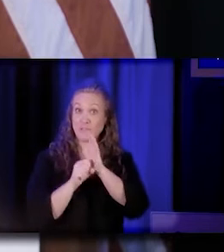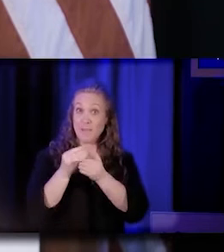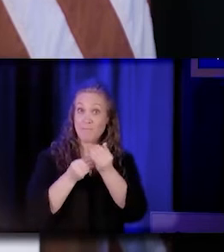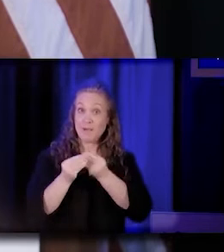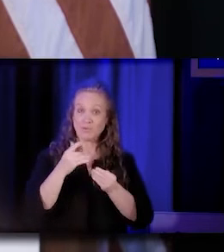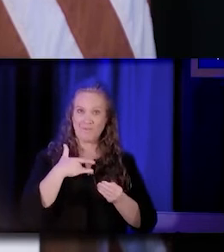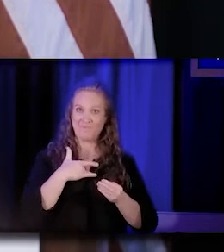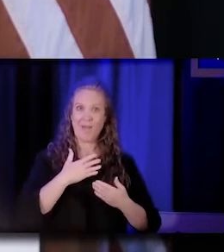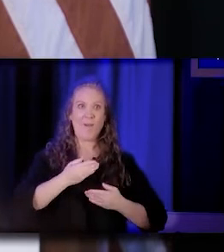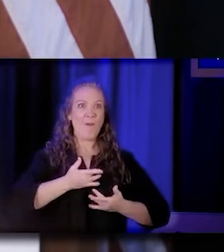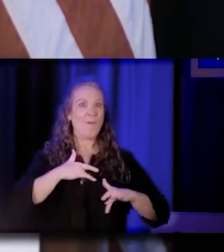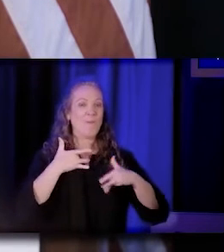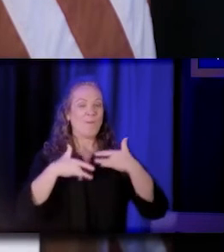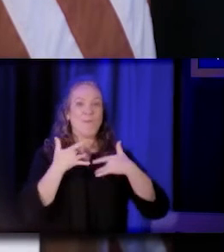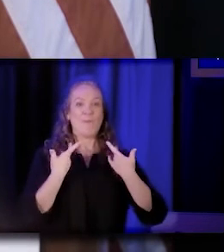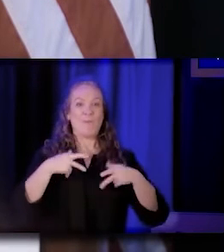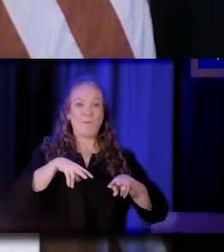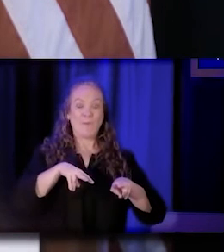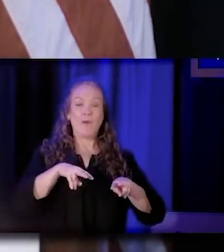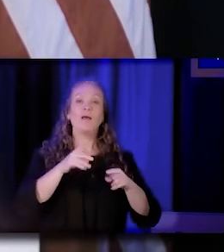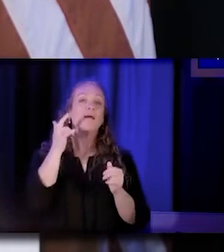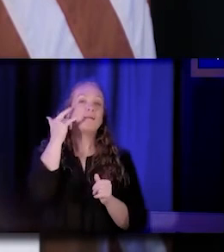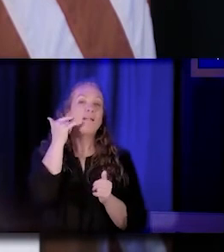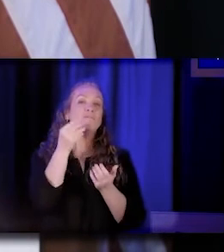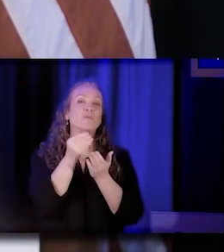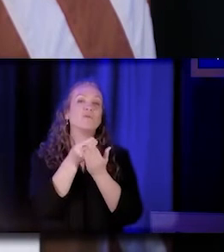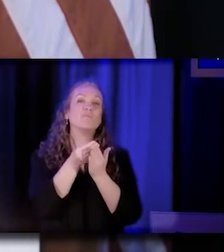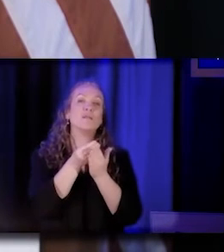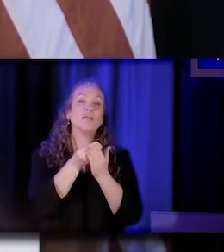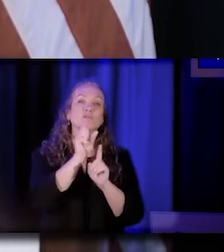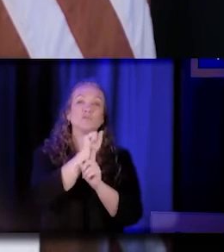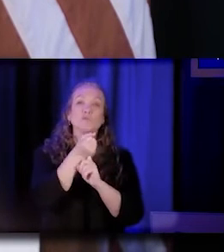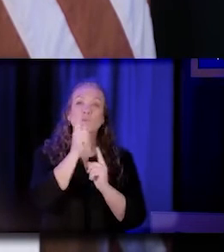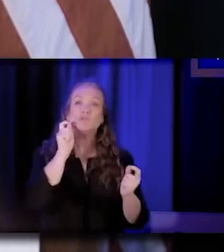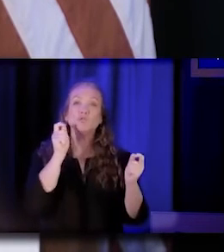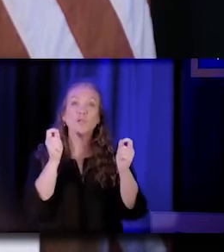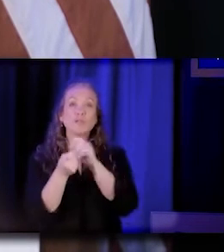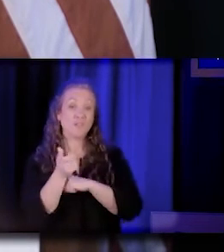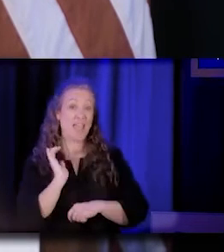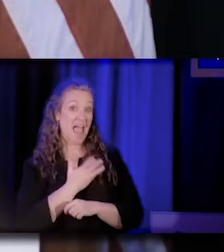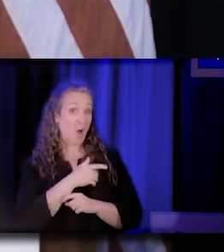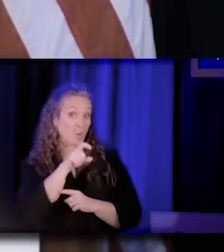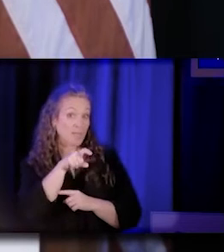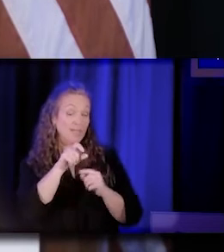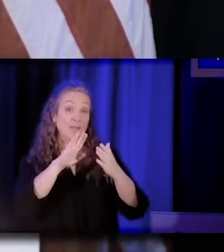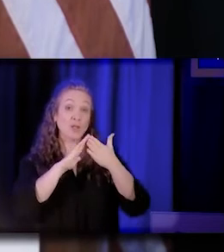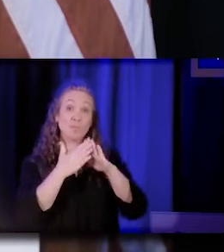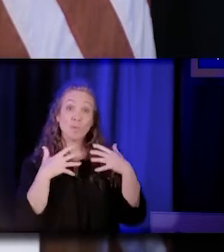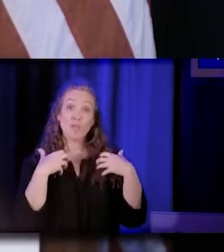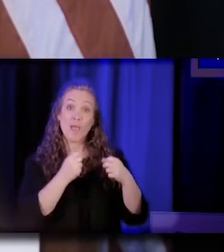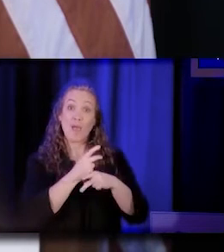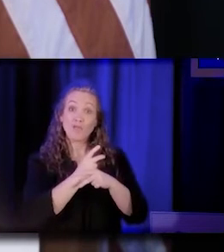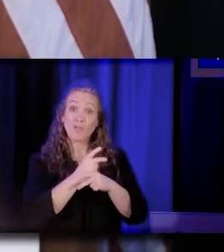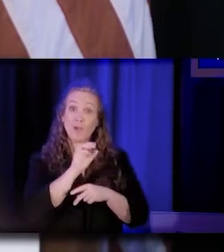While California's financial situation has changed, the need for community health workers, Promotores, and community health representatives